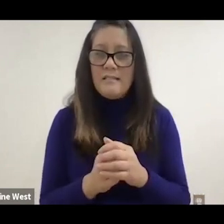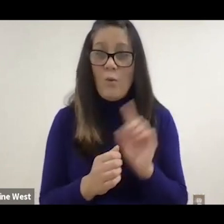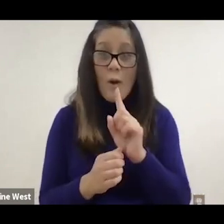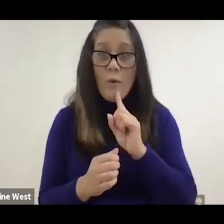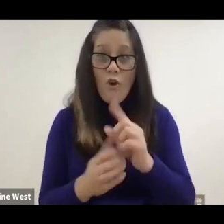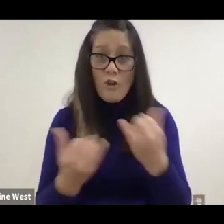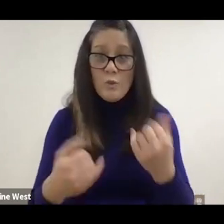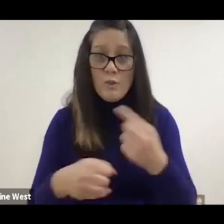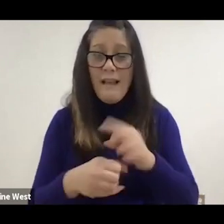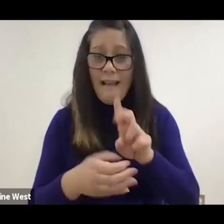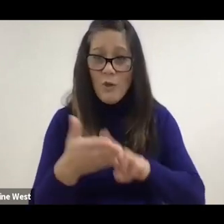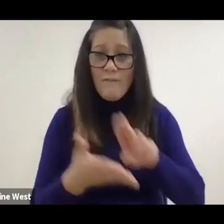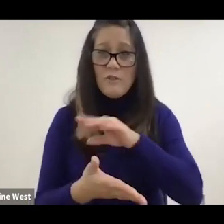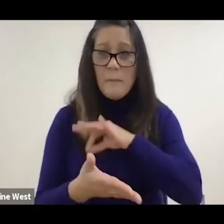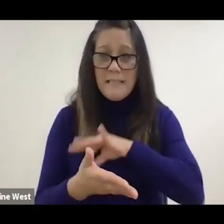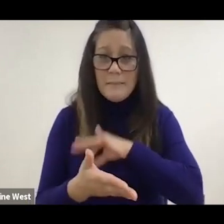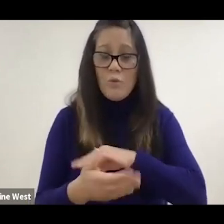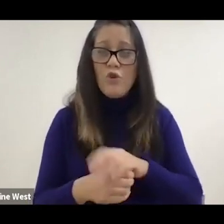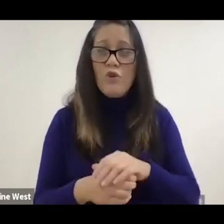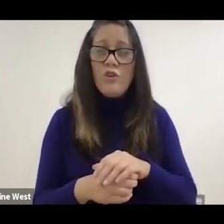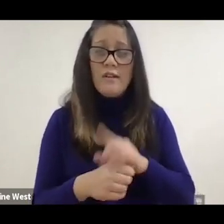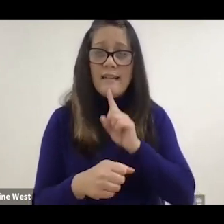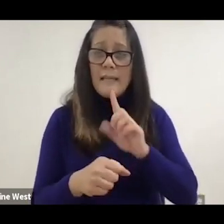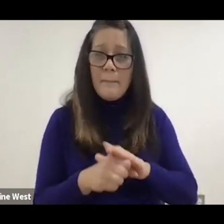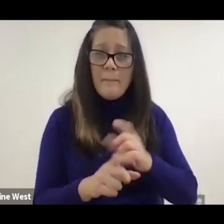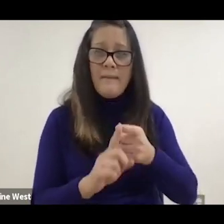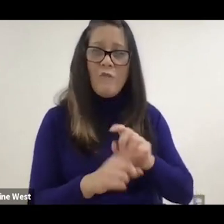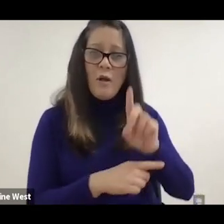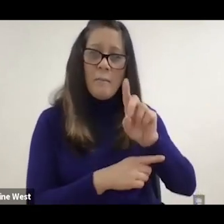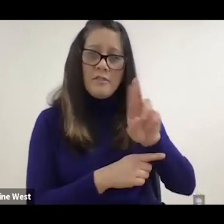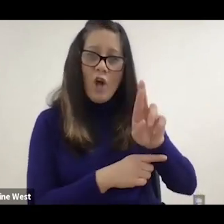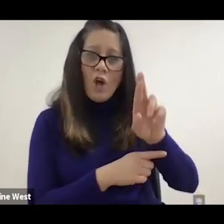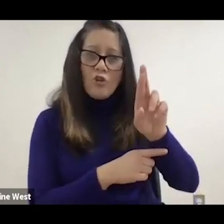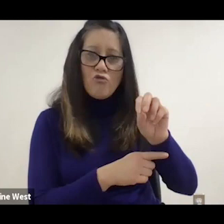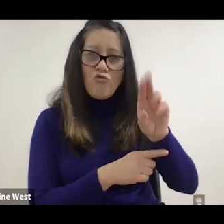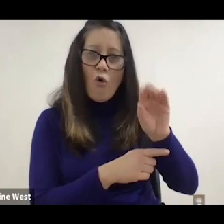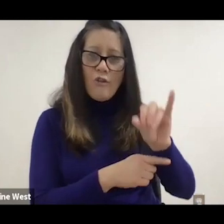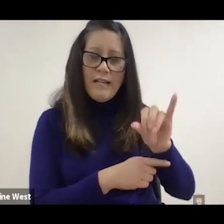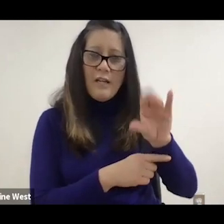today is because of Pitt, the commitment of Doctor Rory Cooper and all his close staff